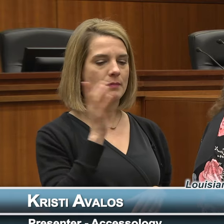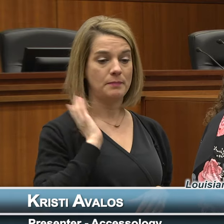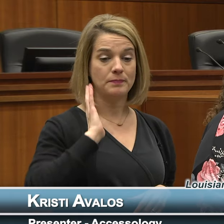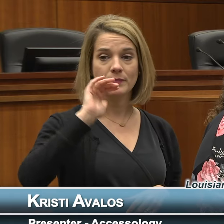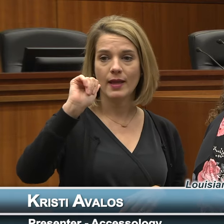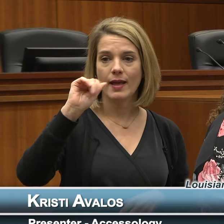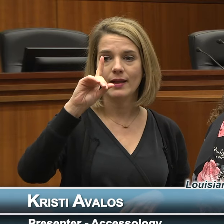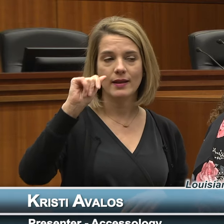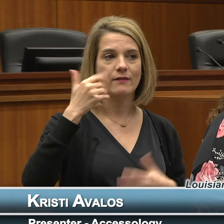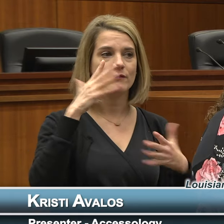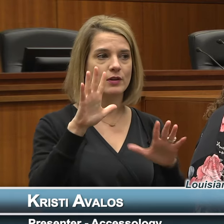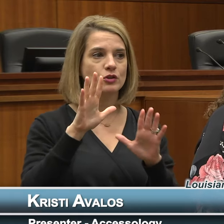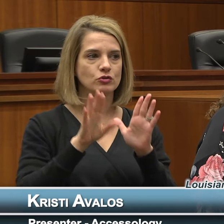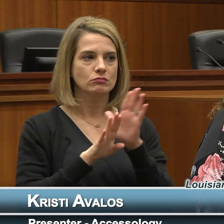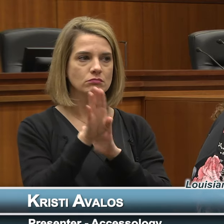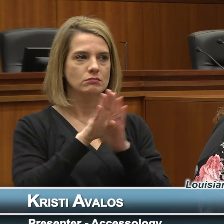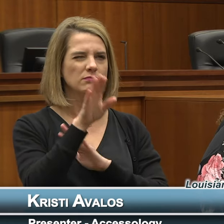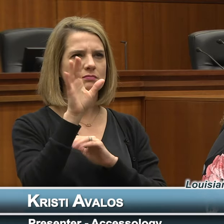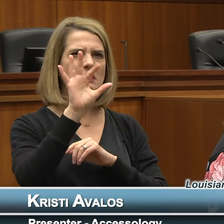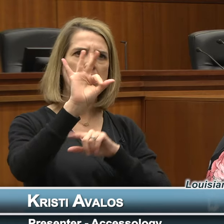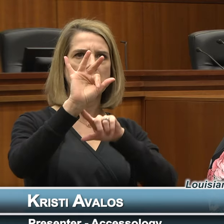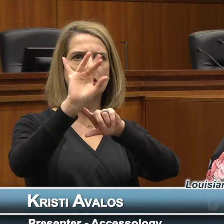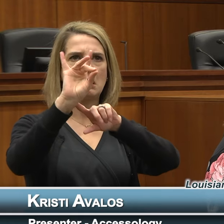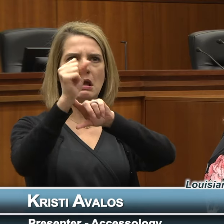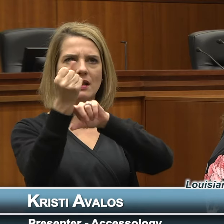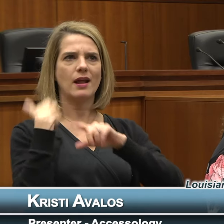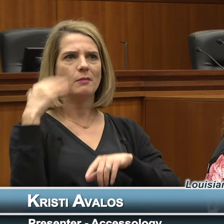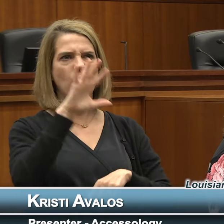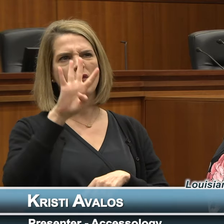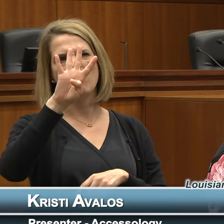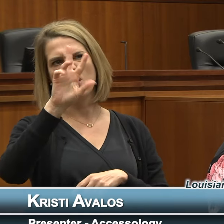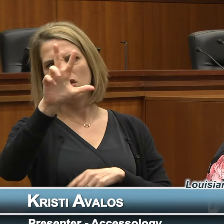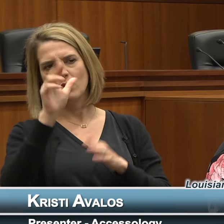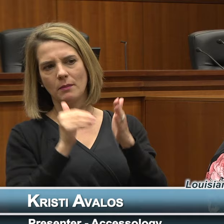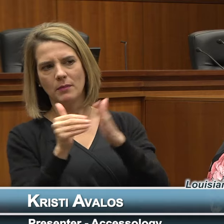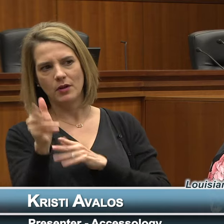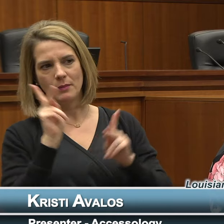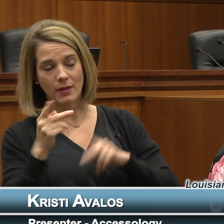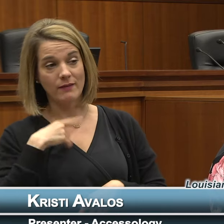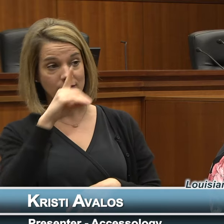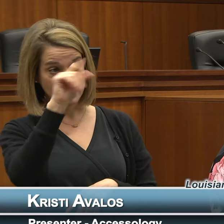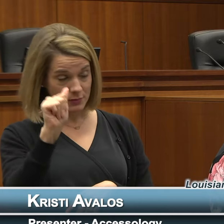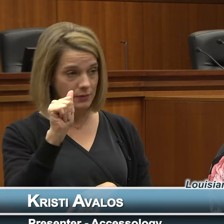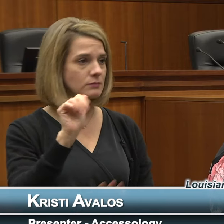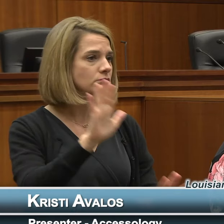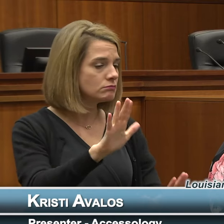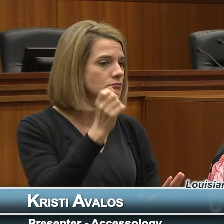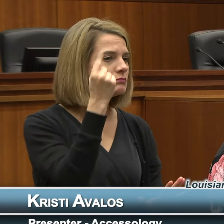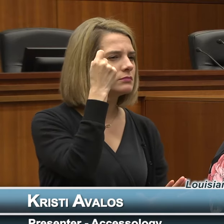being created back in the 80s, there were about 43 million people with disabilities. Okay now getting the numbers of people